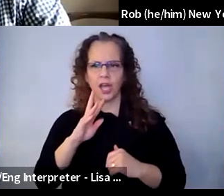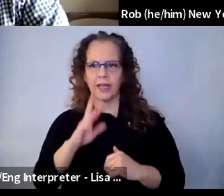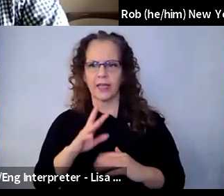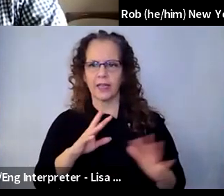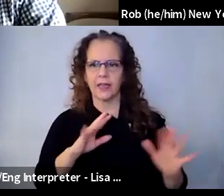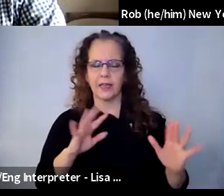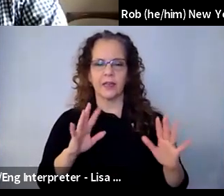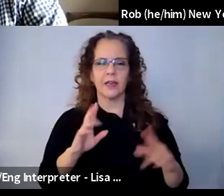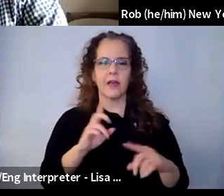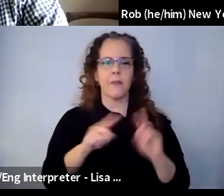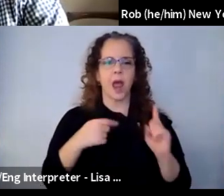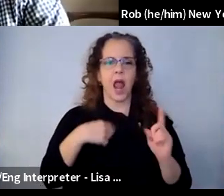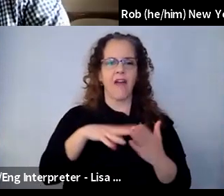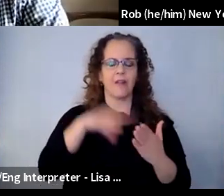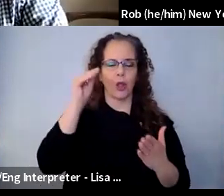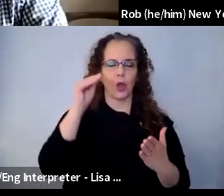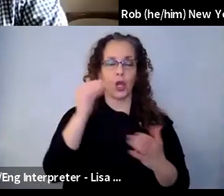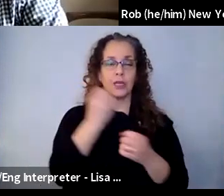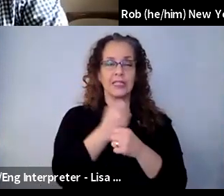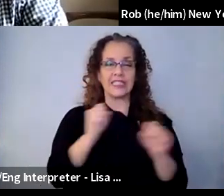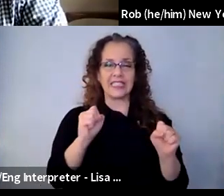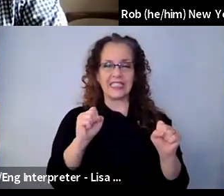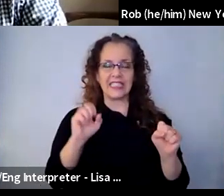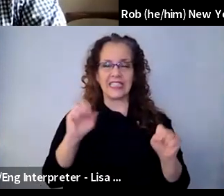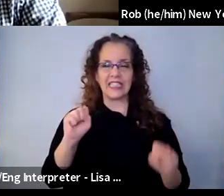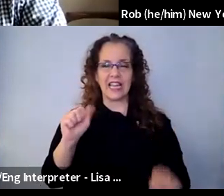too, is there's a safety that can happen within the studio.